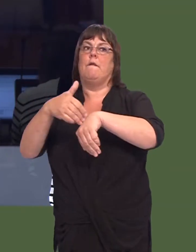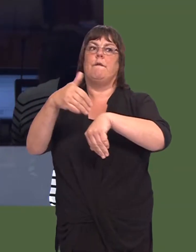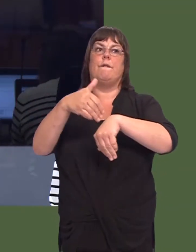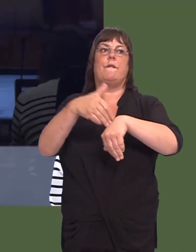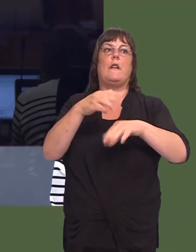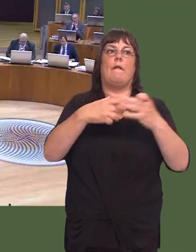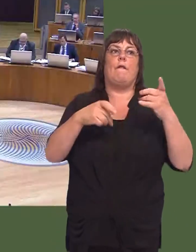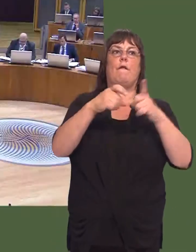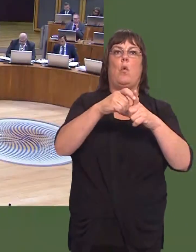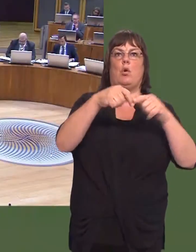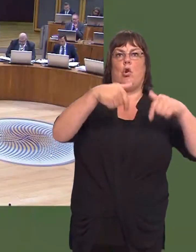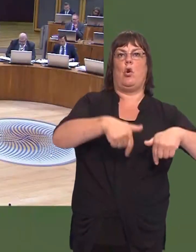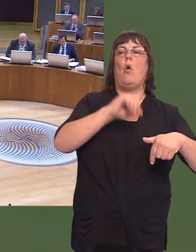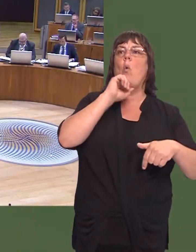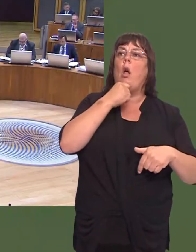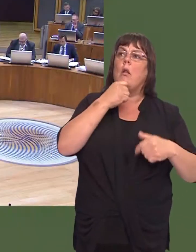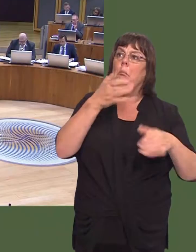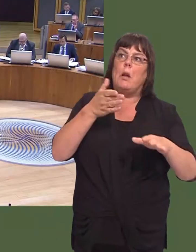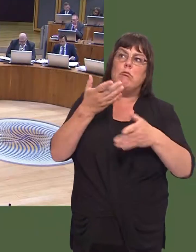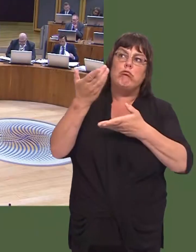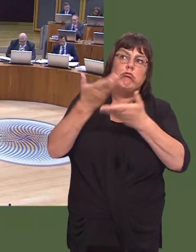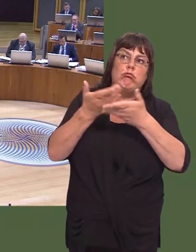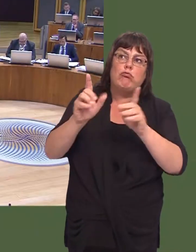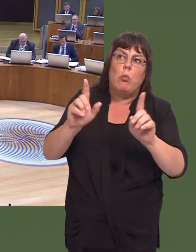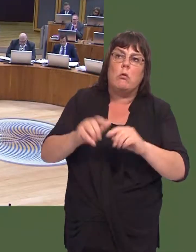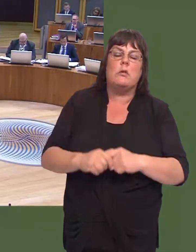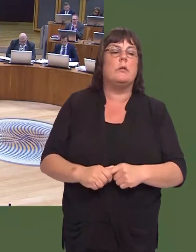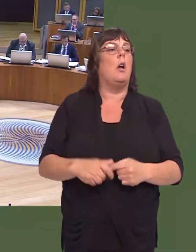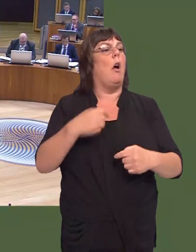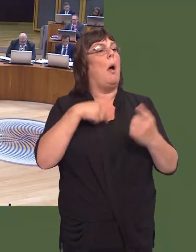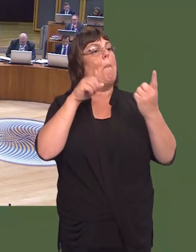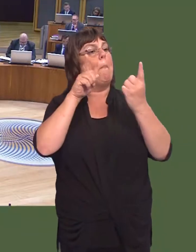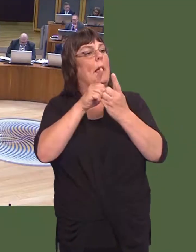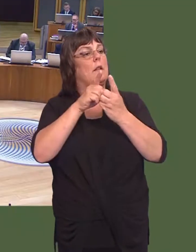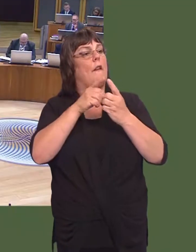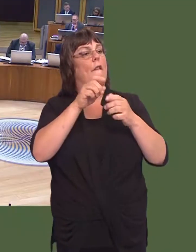Carwyn Jones: Rwyf i wedi cwrdd ‚ phrif weithredwr Ford a hefyd Ford Ewrop, a hefyd,